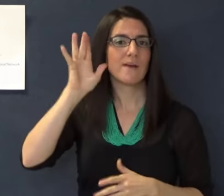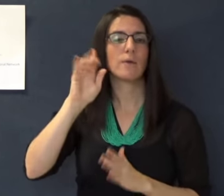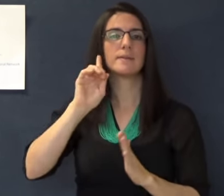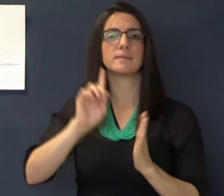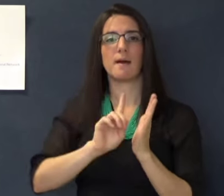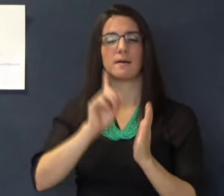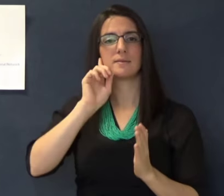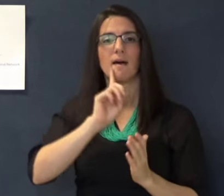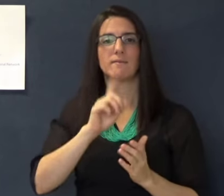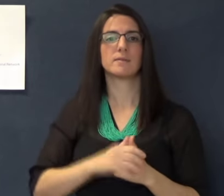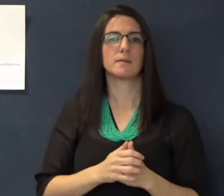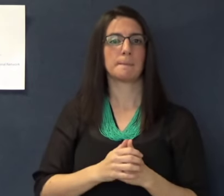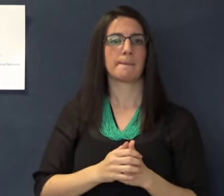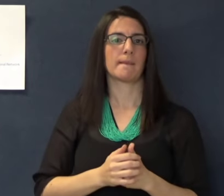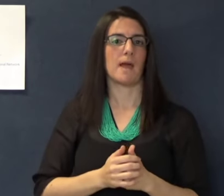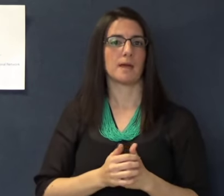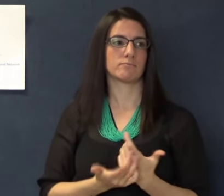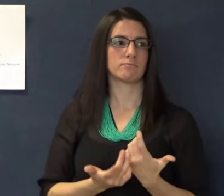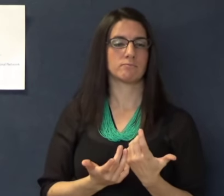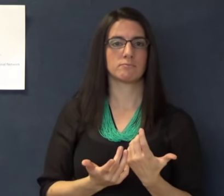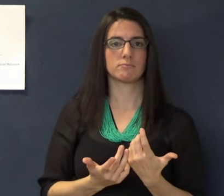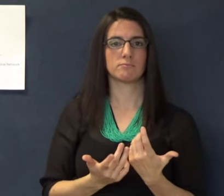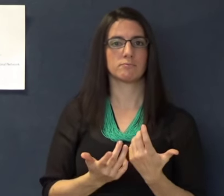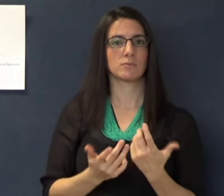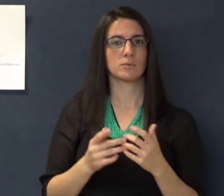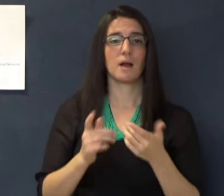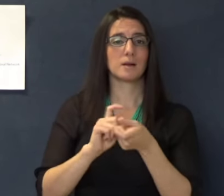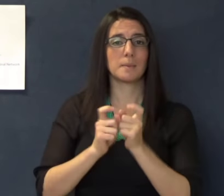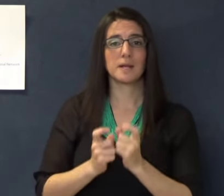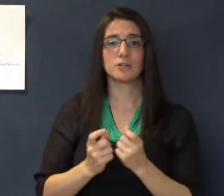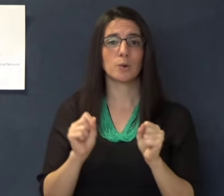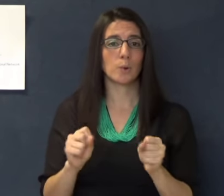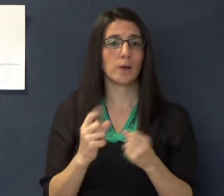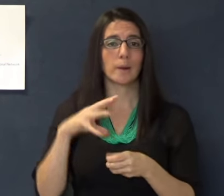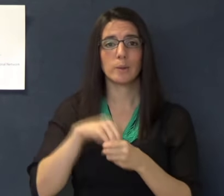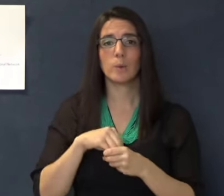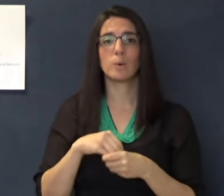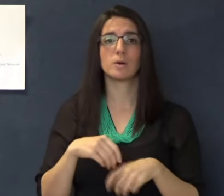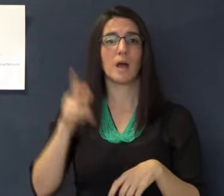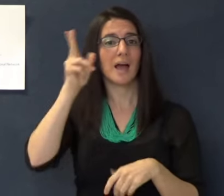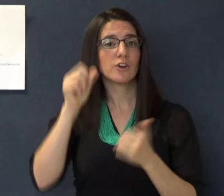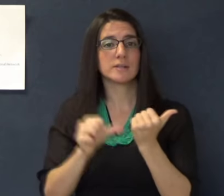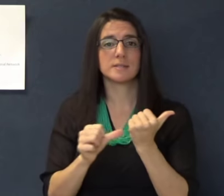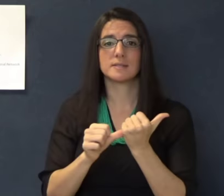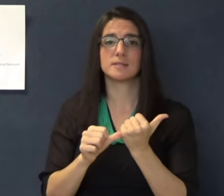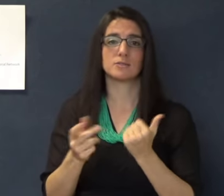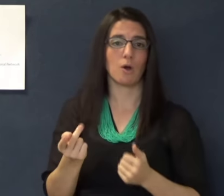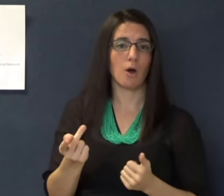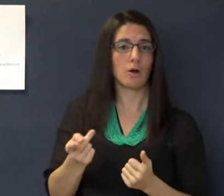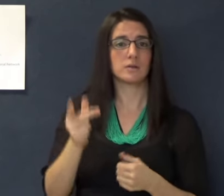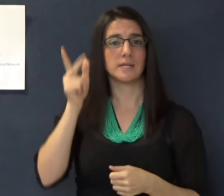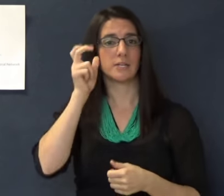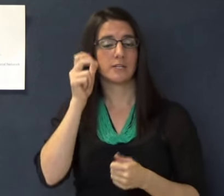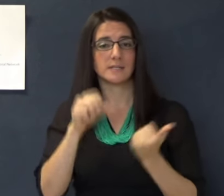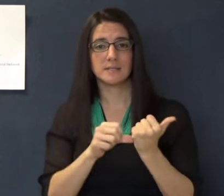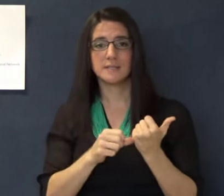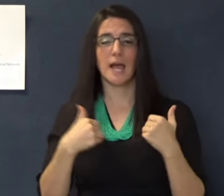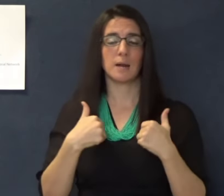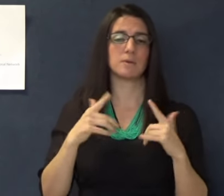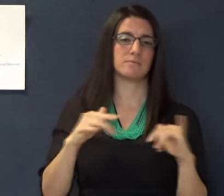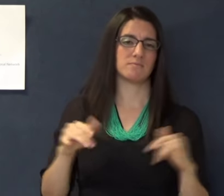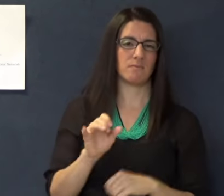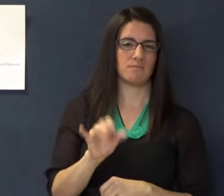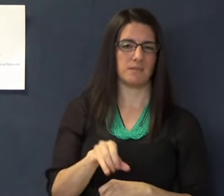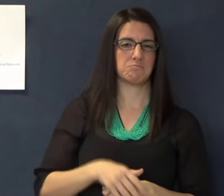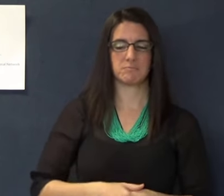profoundly Deaf and that accommodations could include an assistance animal, etc.